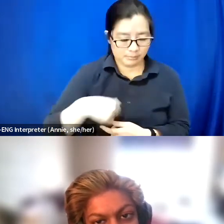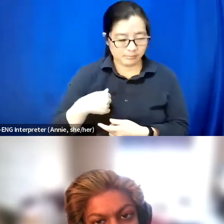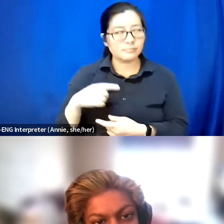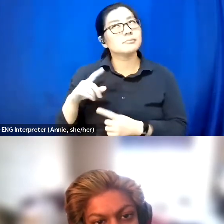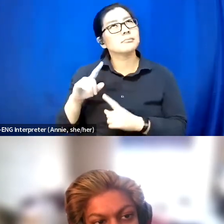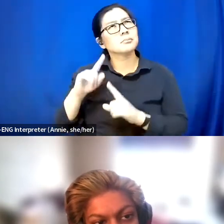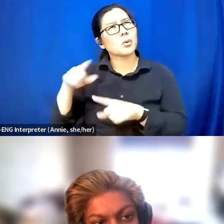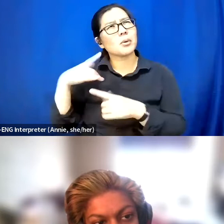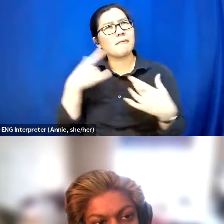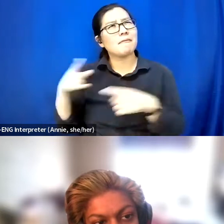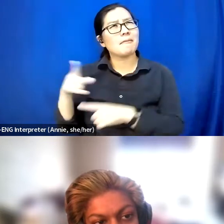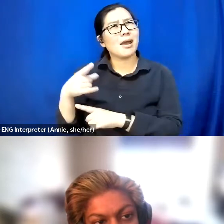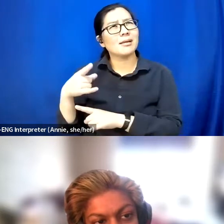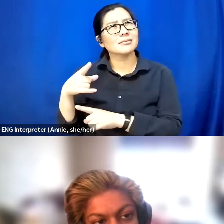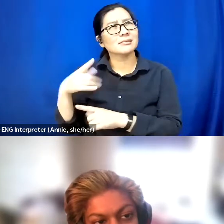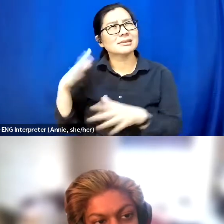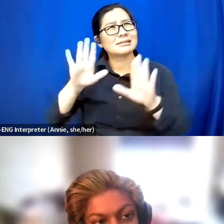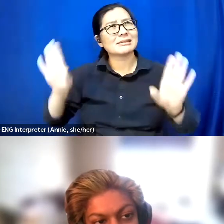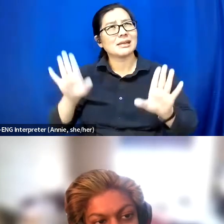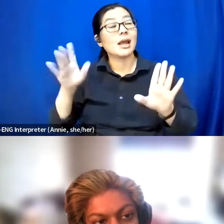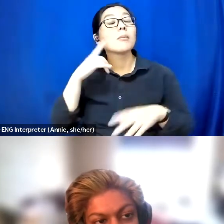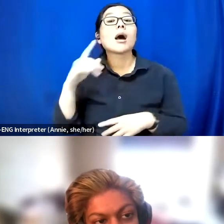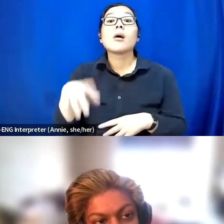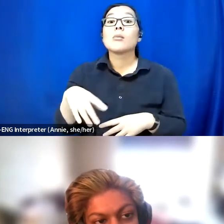And I actually was looking for an accessible place to go out